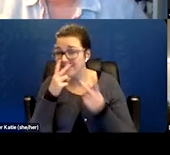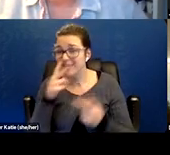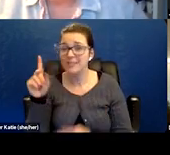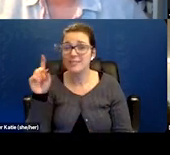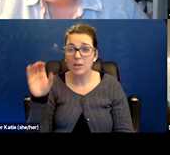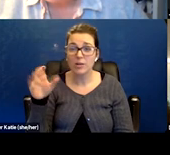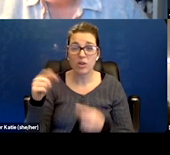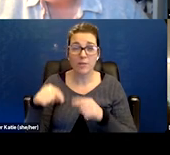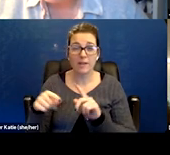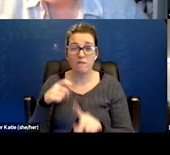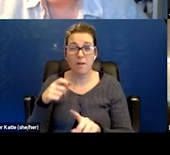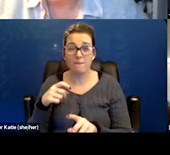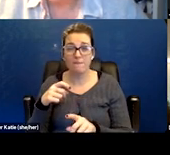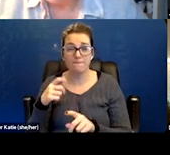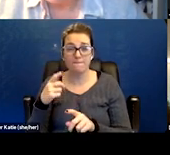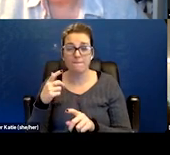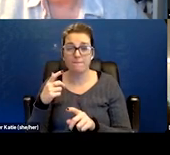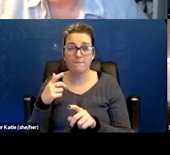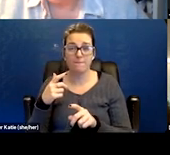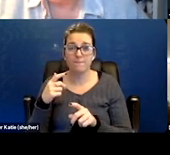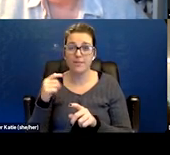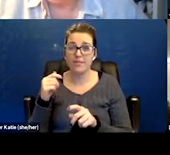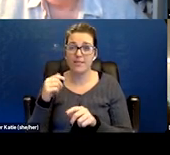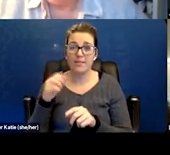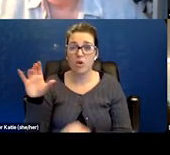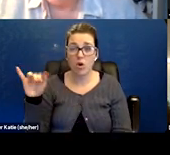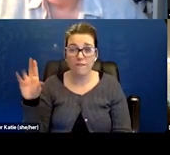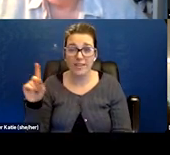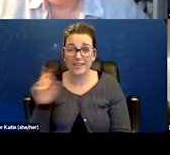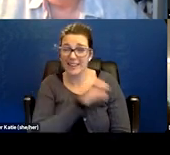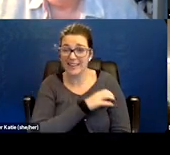coming from places like these centers and how has that helped make, make a decision?